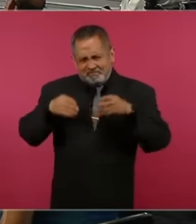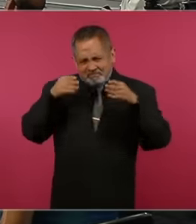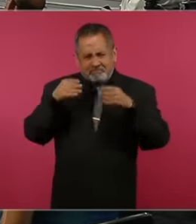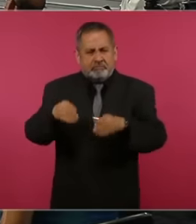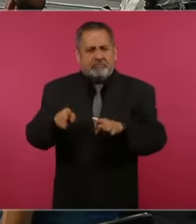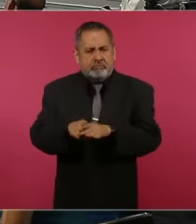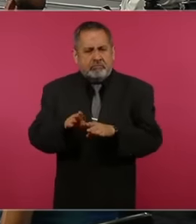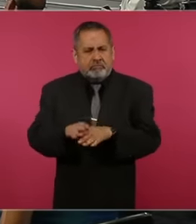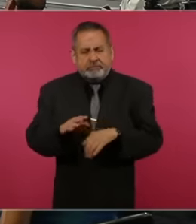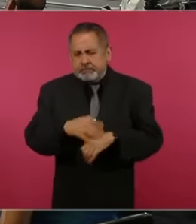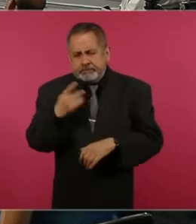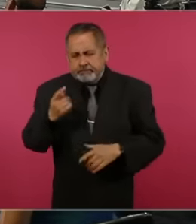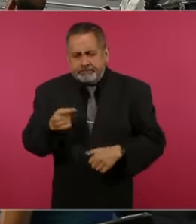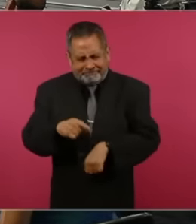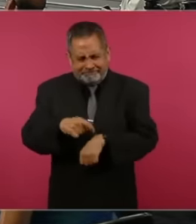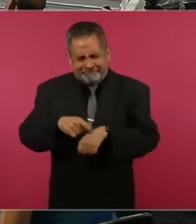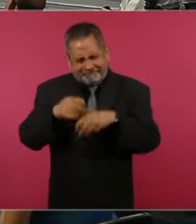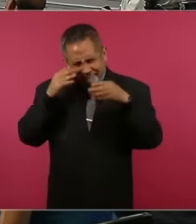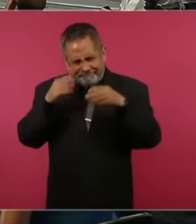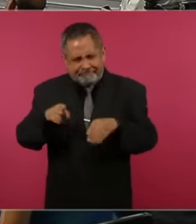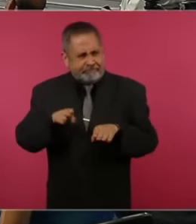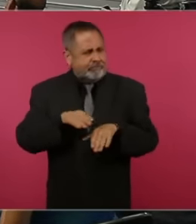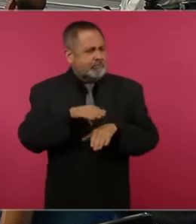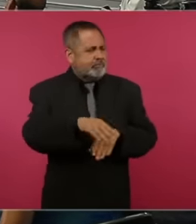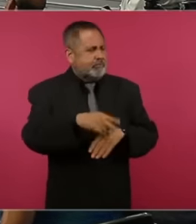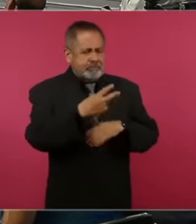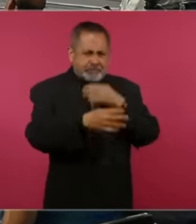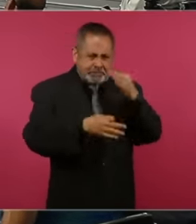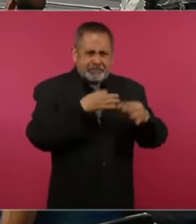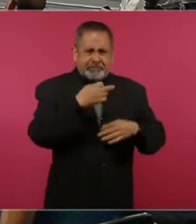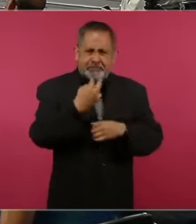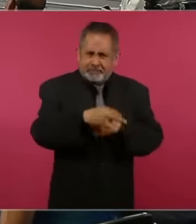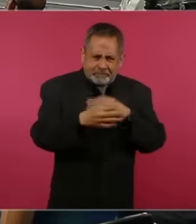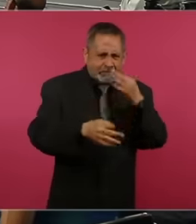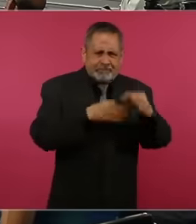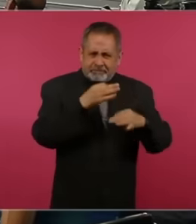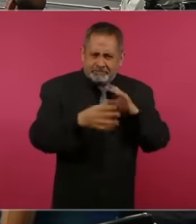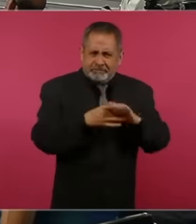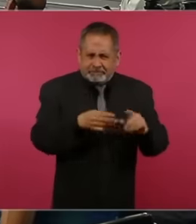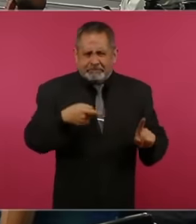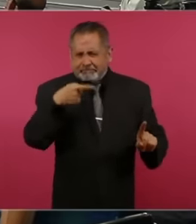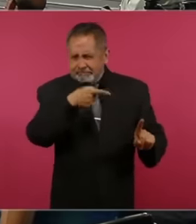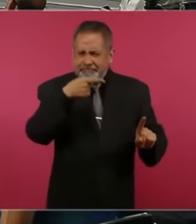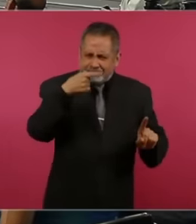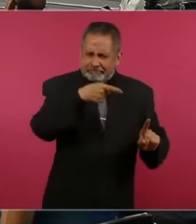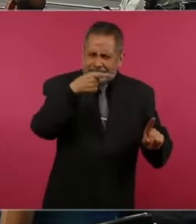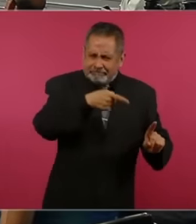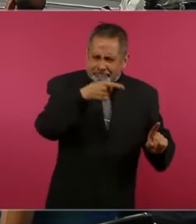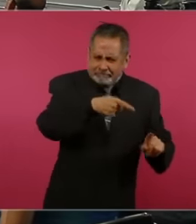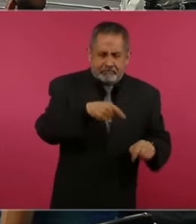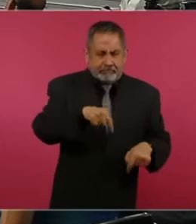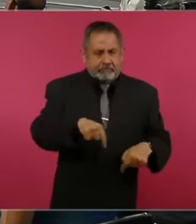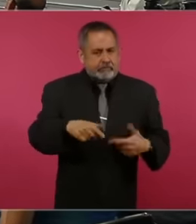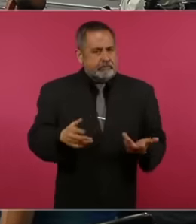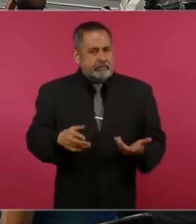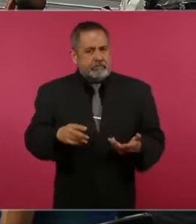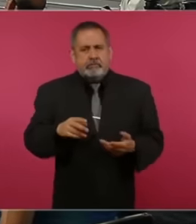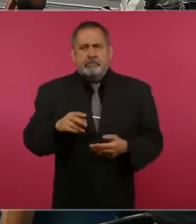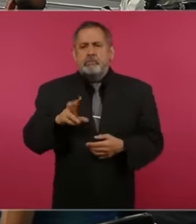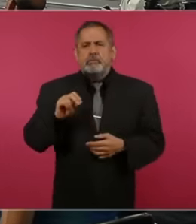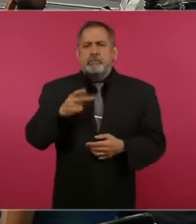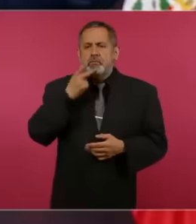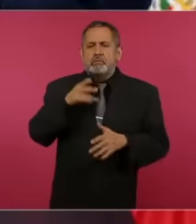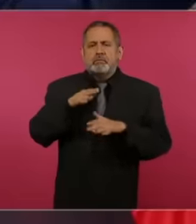time talking about the media here and not the media in the